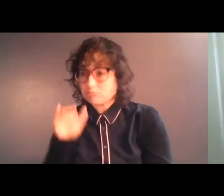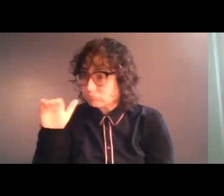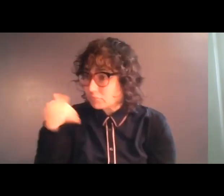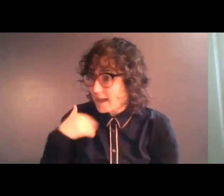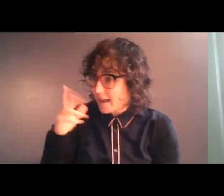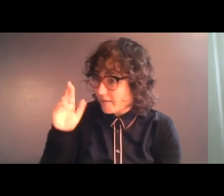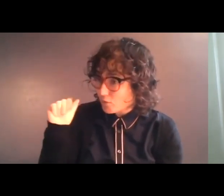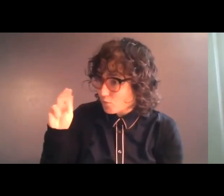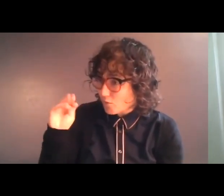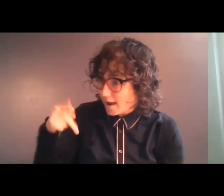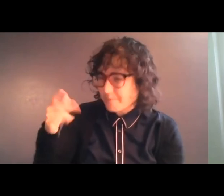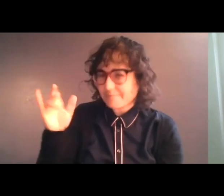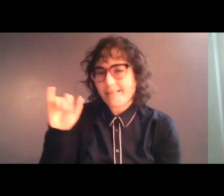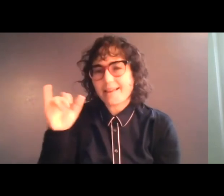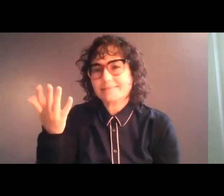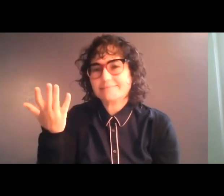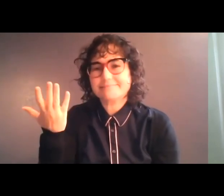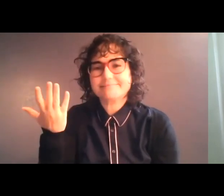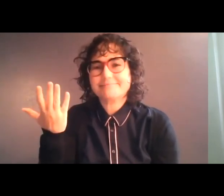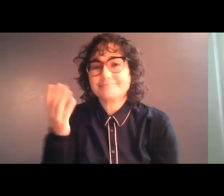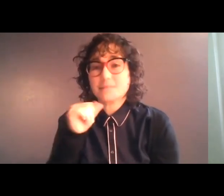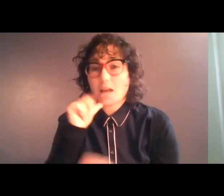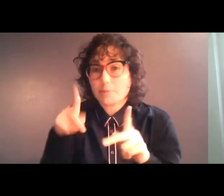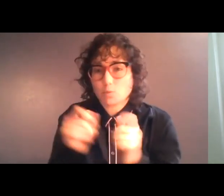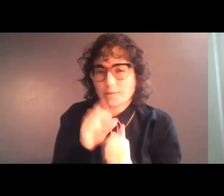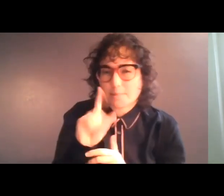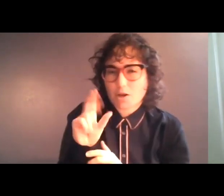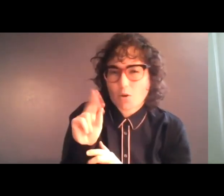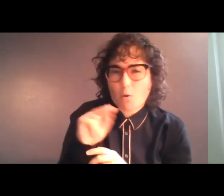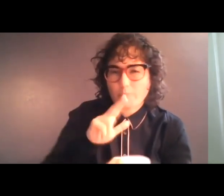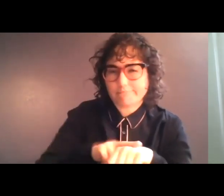Like, if someone asks -- not a person with a disability -- but a person, let's say, from